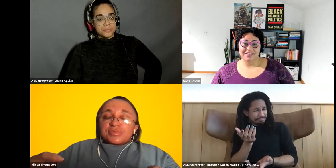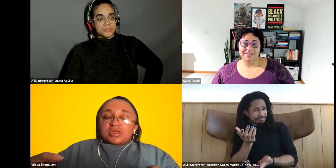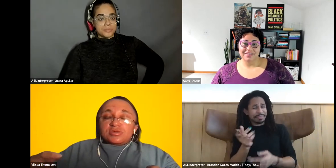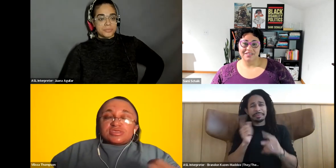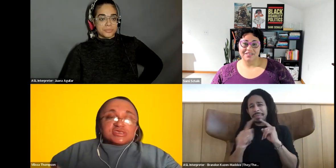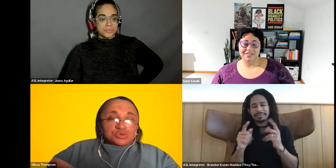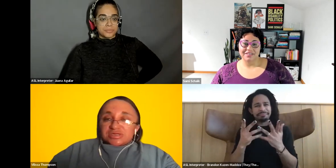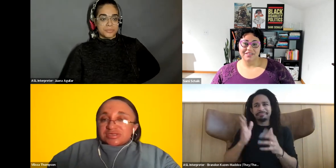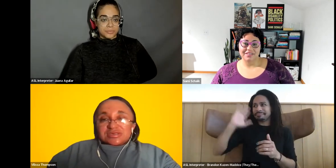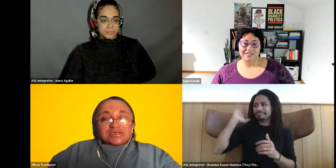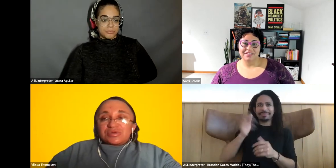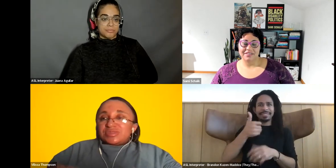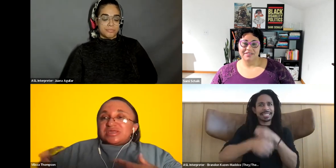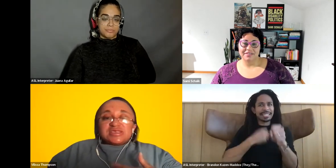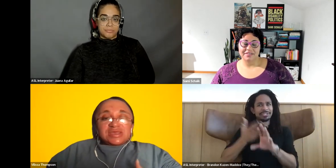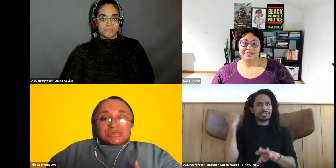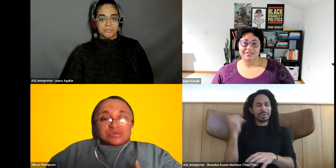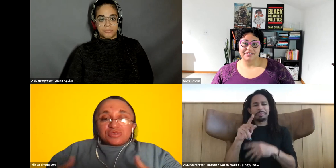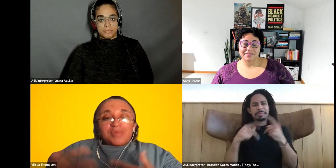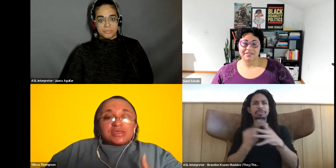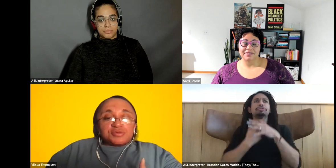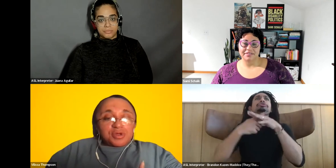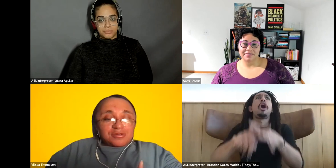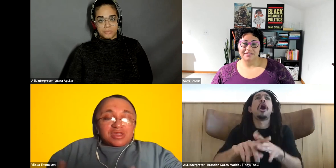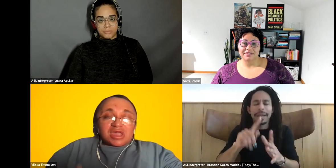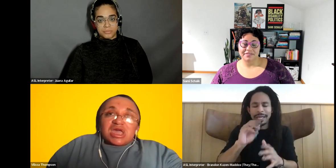Vilissa Thompson: You know, Dis Crit. You know things that nature, those bodies of work.